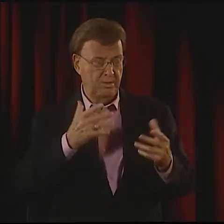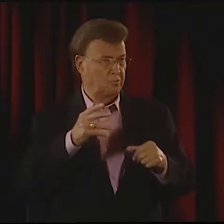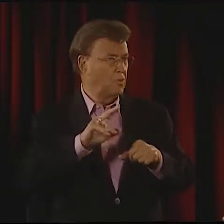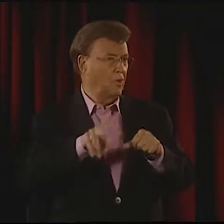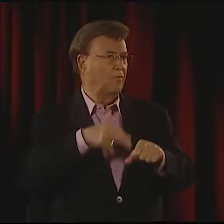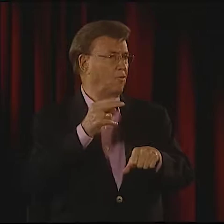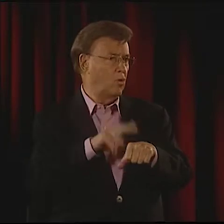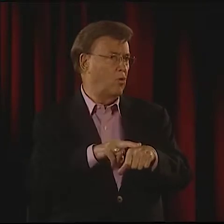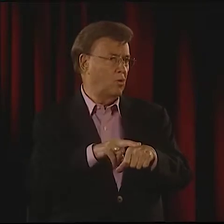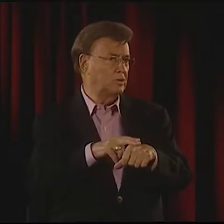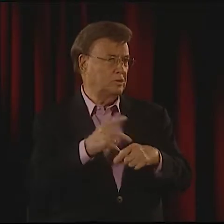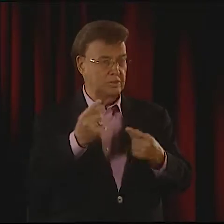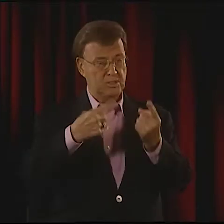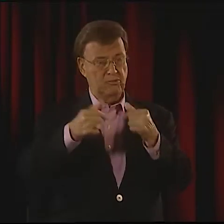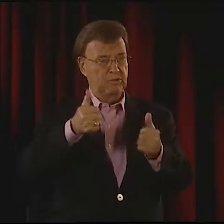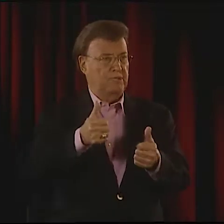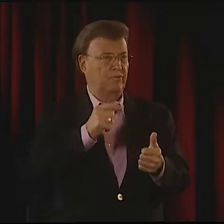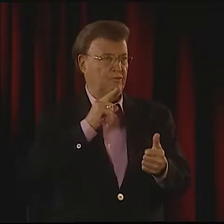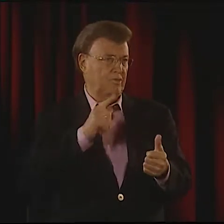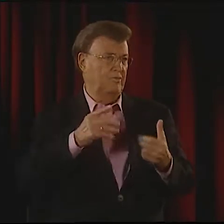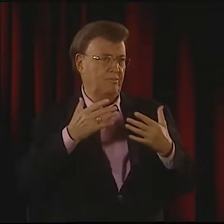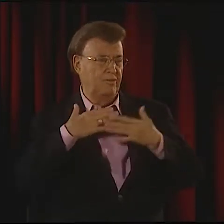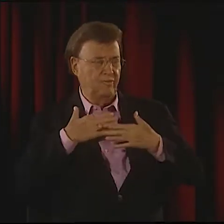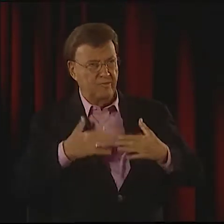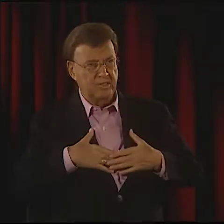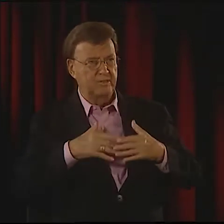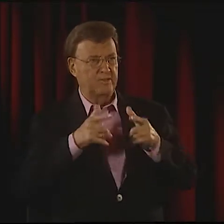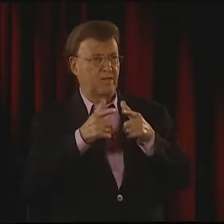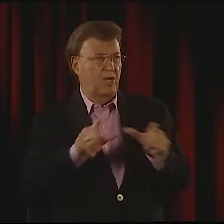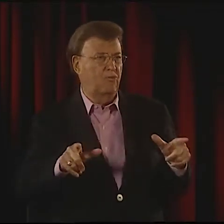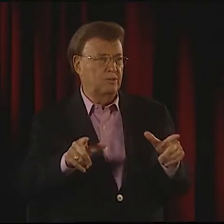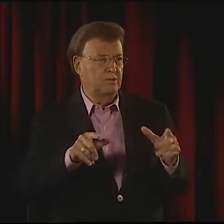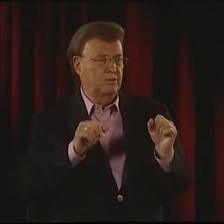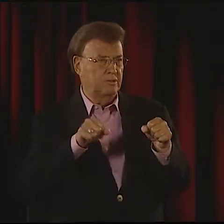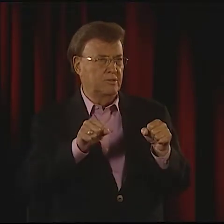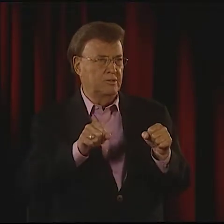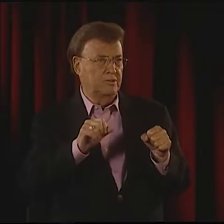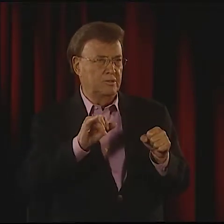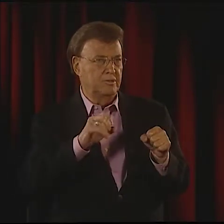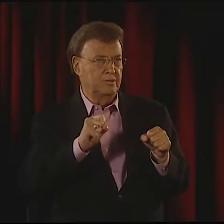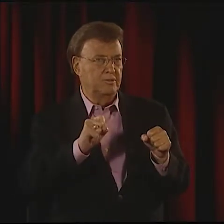BODY LANGUAGE AND EXPRESSION, BODY EXPRESSION?